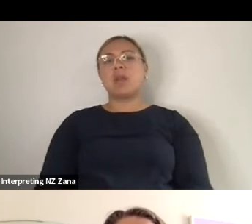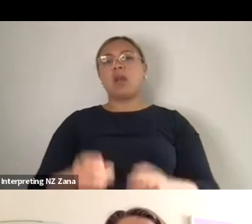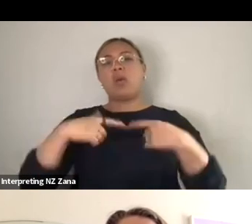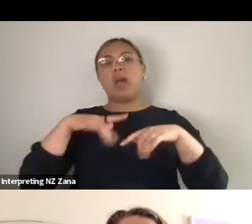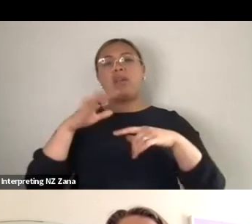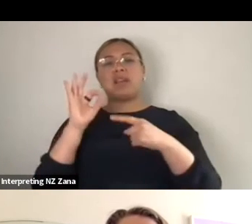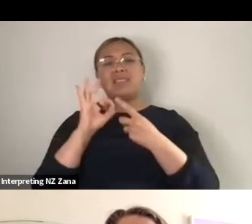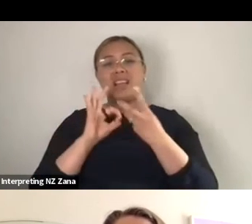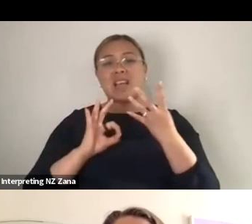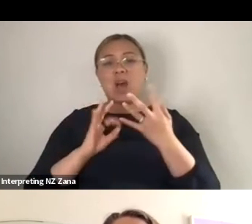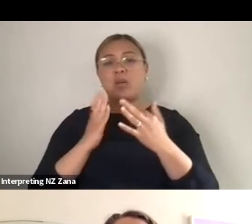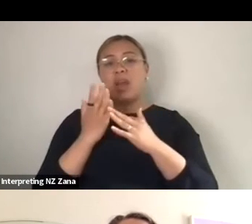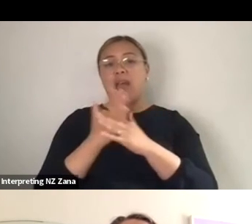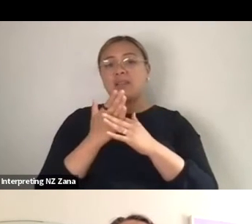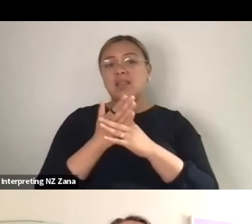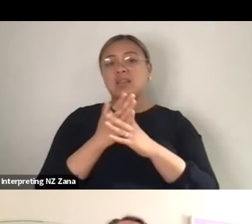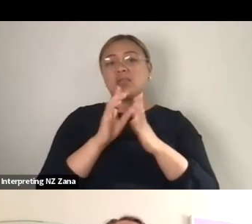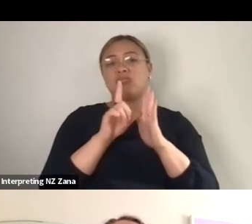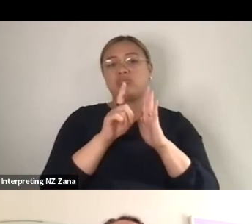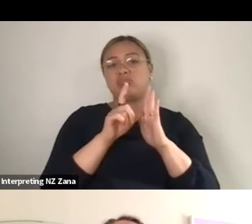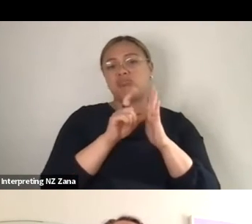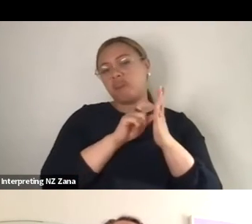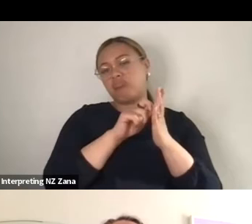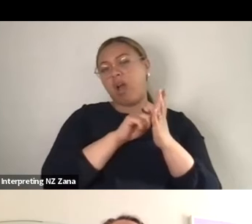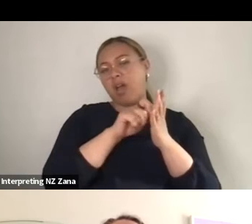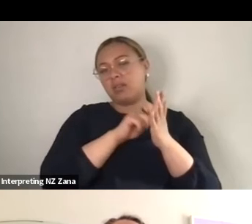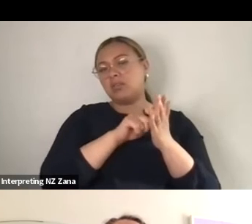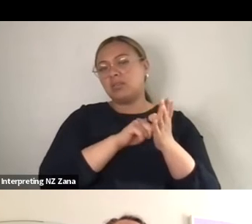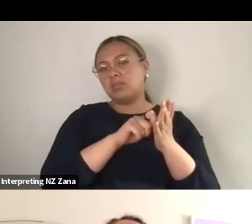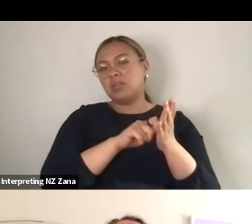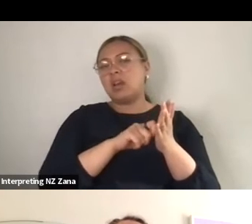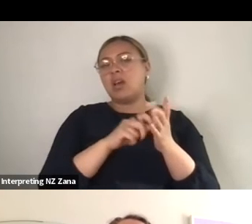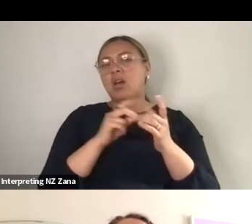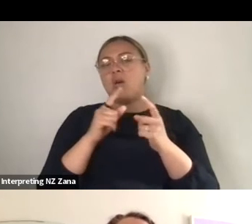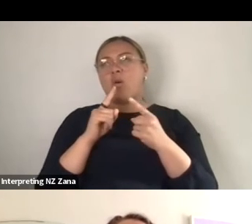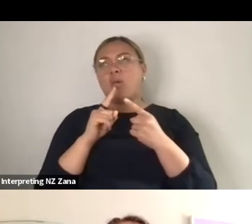there’s technical riders that always go with the show, all the technical equipment that's required,